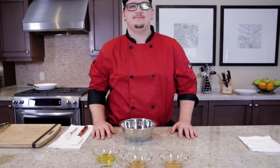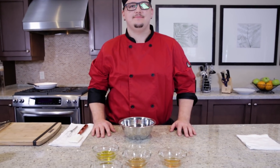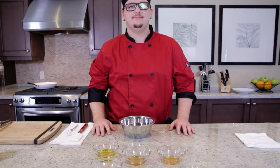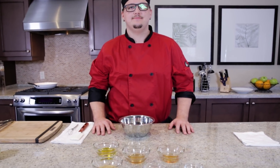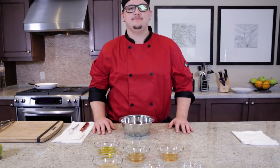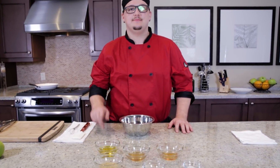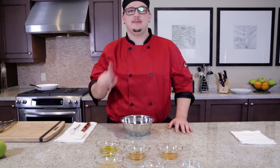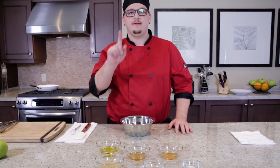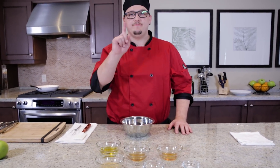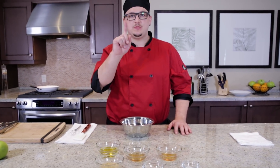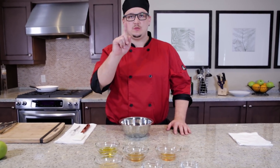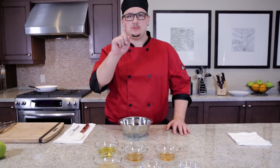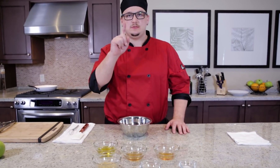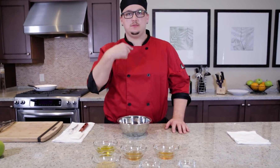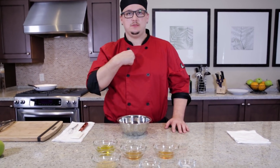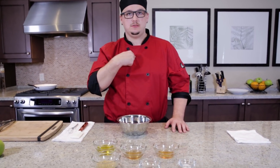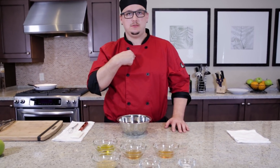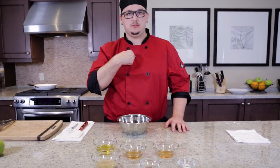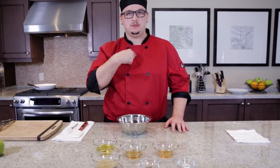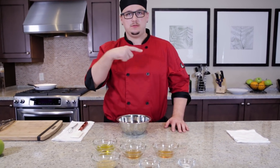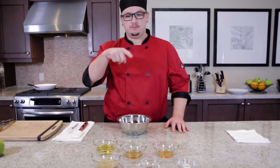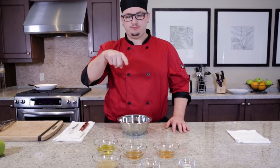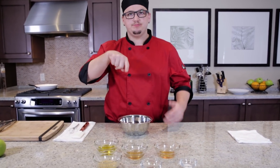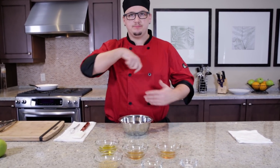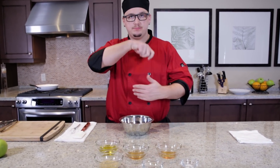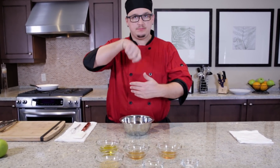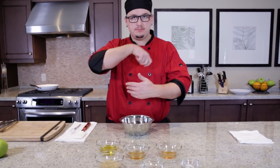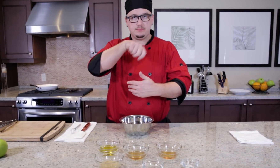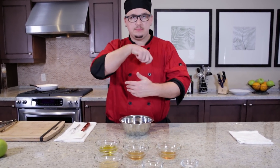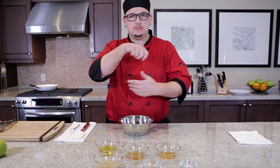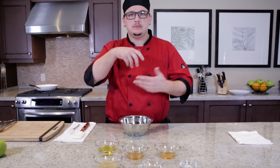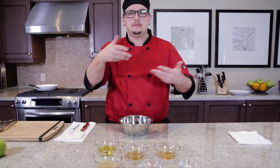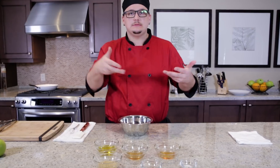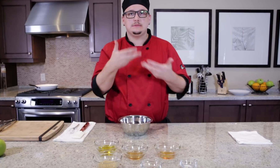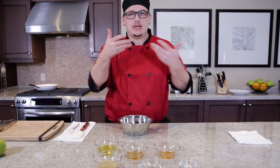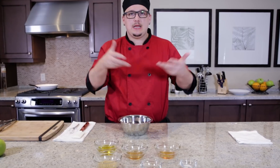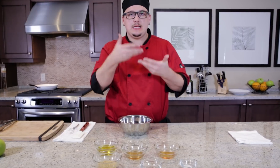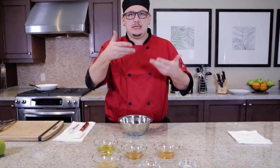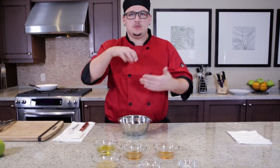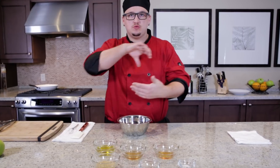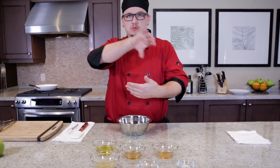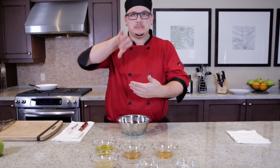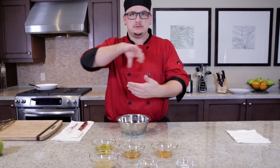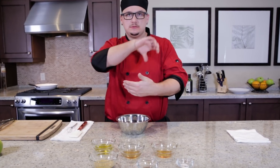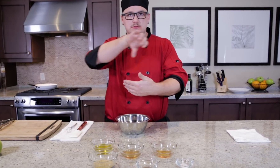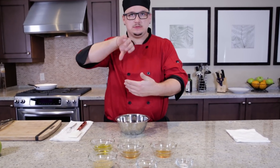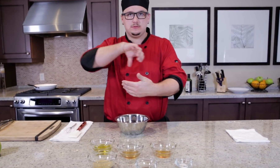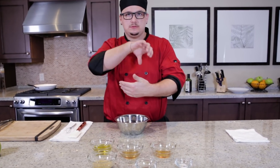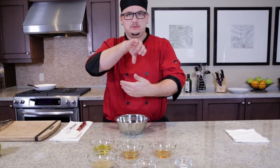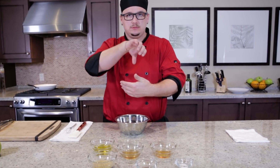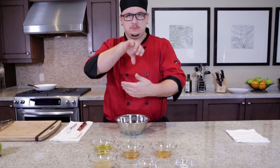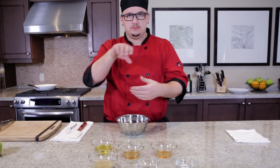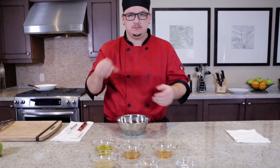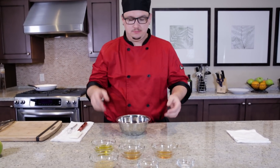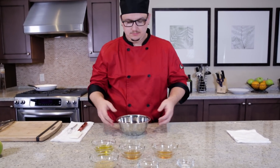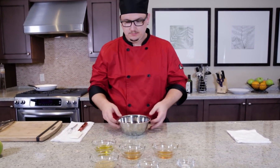I am making salad dressing now.